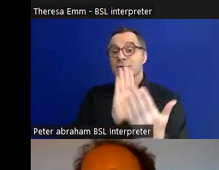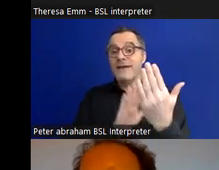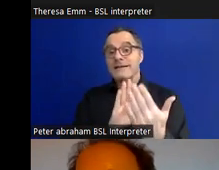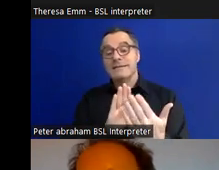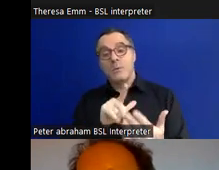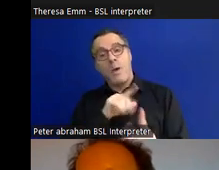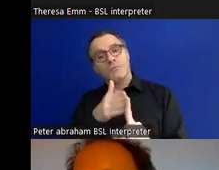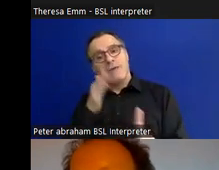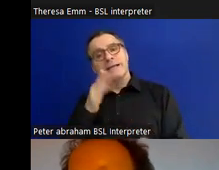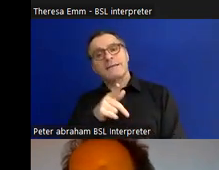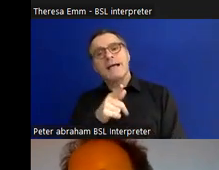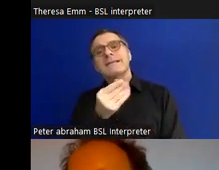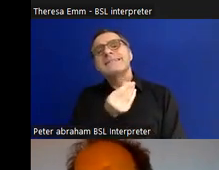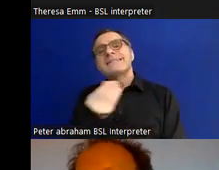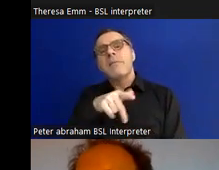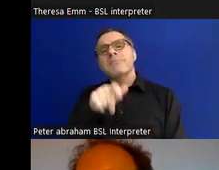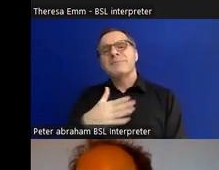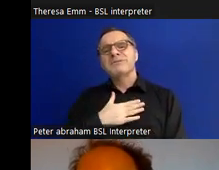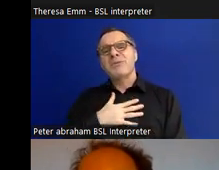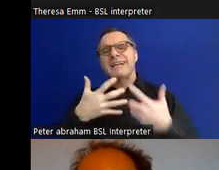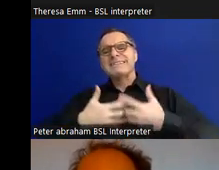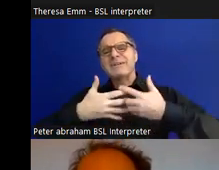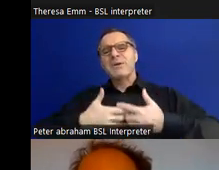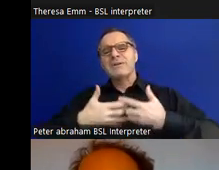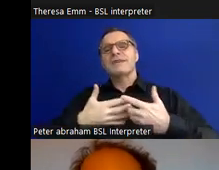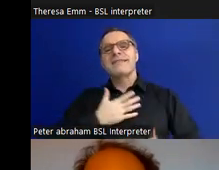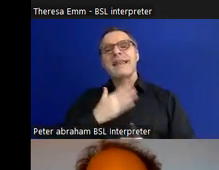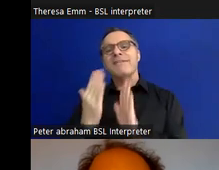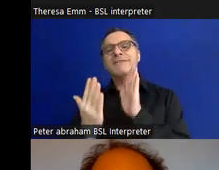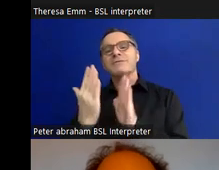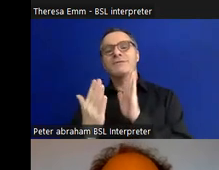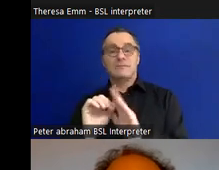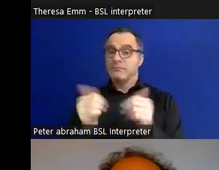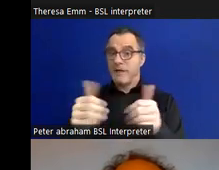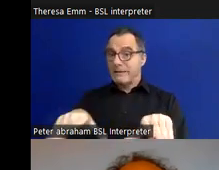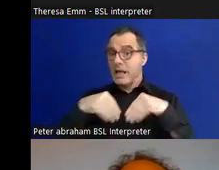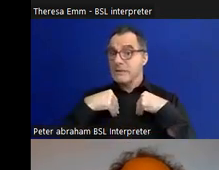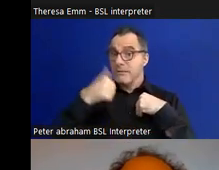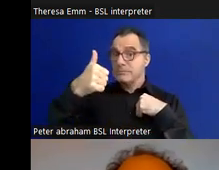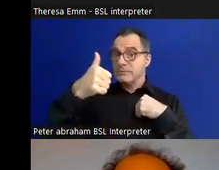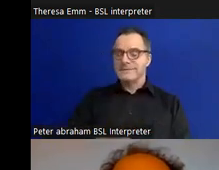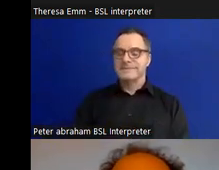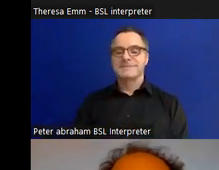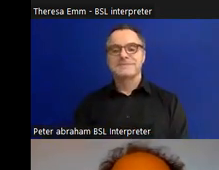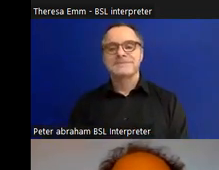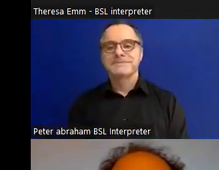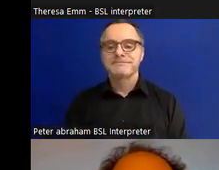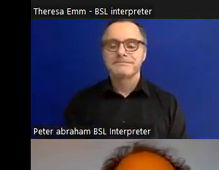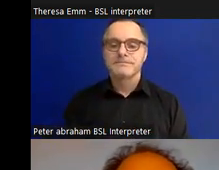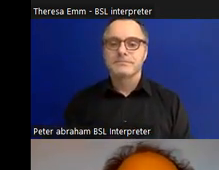prefer not to use digital technology and prefer an in-person experience as well. We have 'Free our